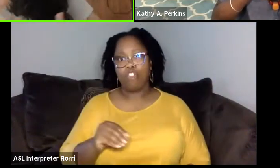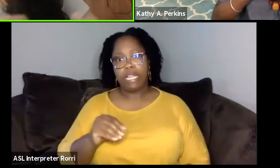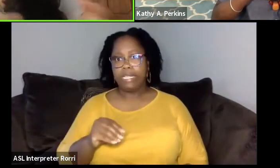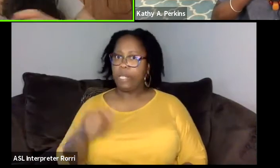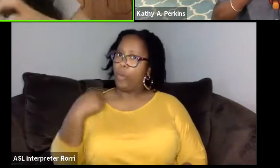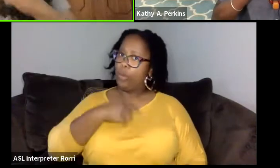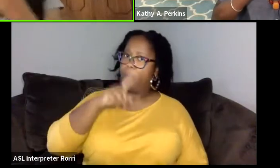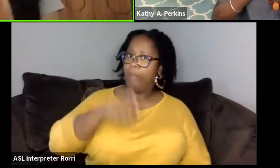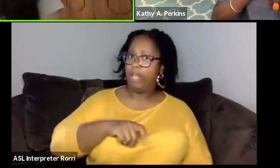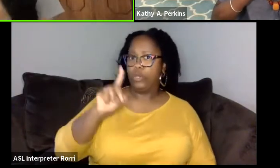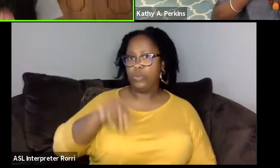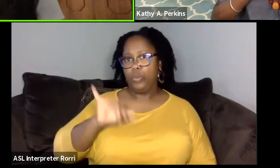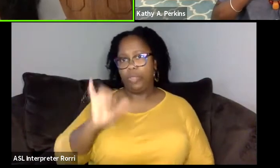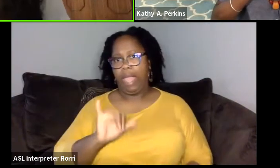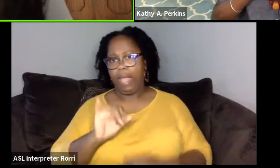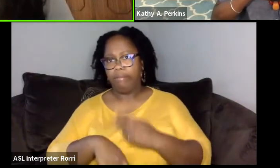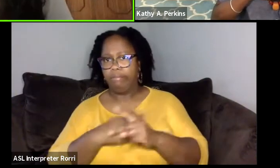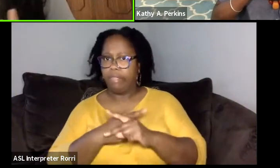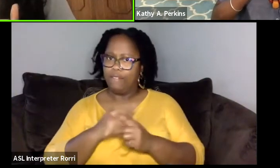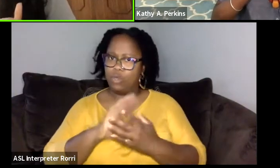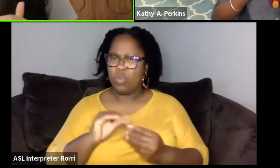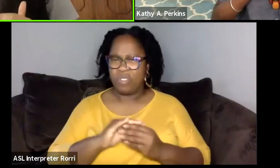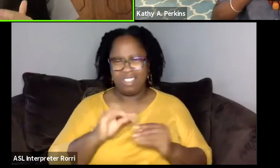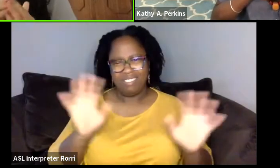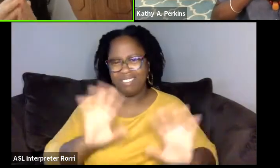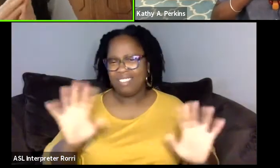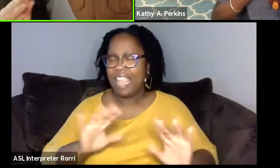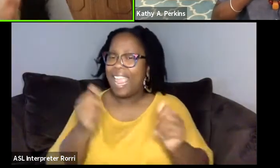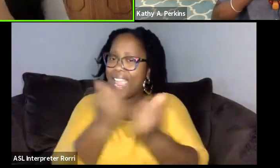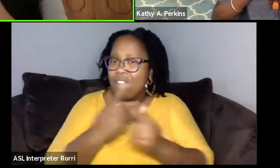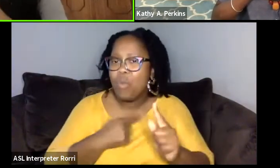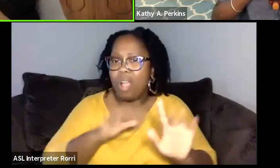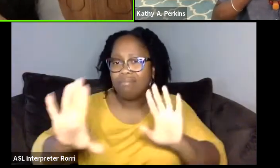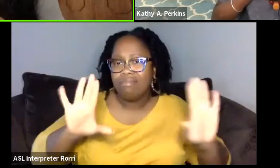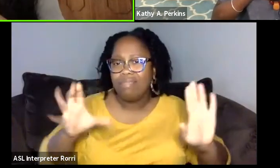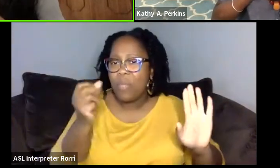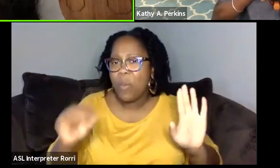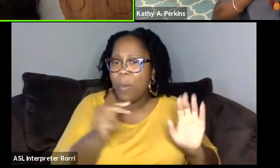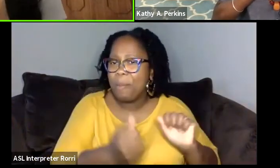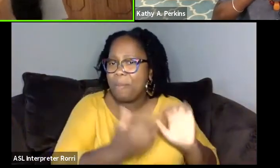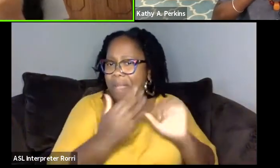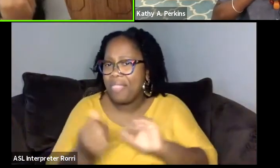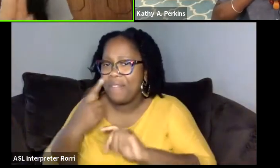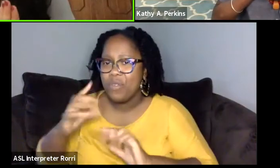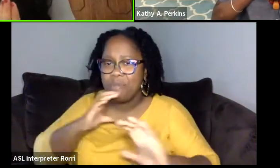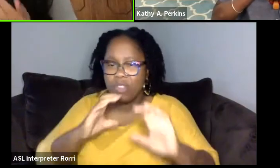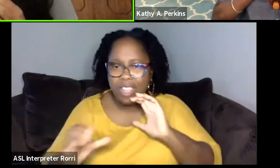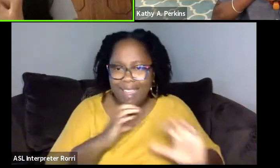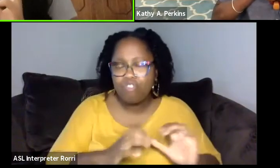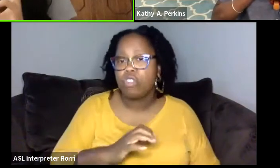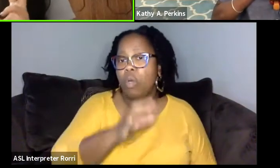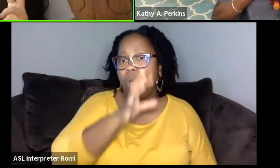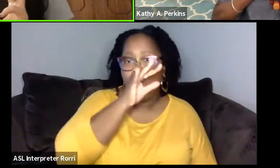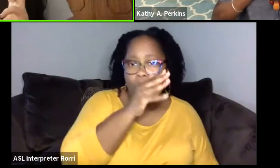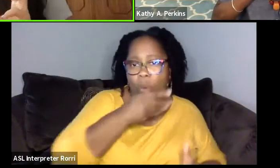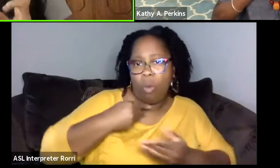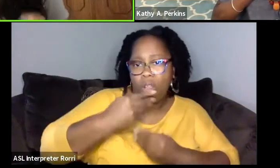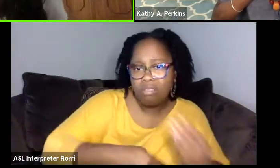because everybody has their method of communication from one generation to the other, whether it's through oral practice or through song and dance.